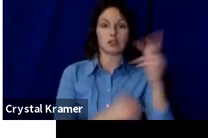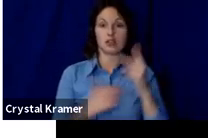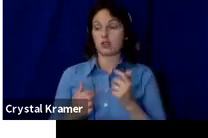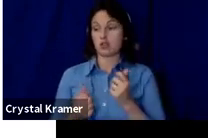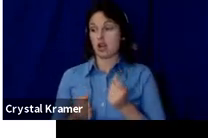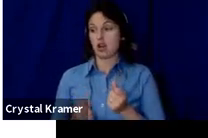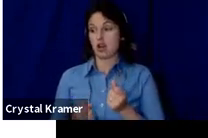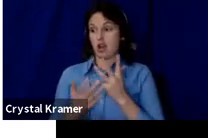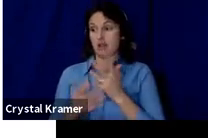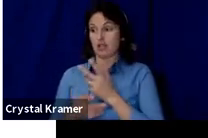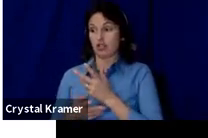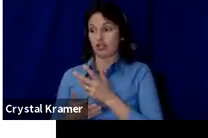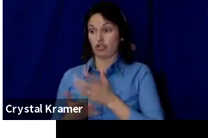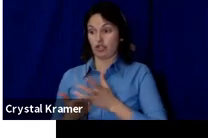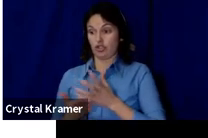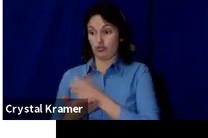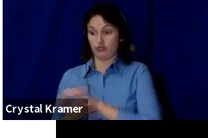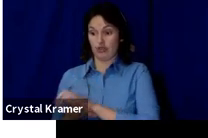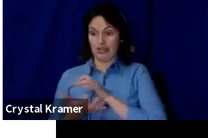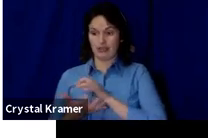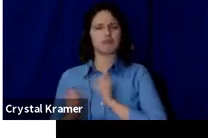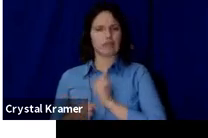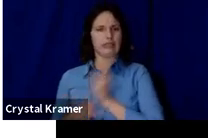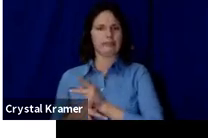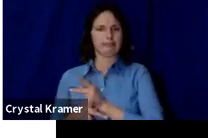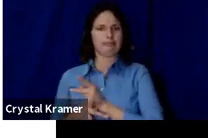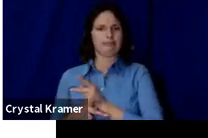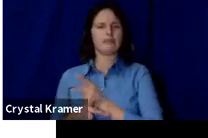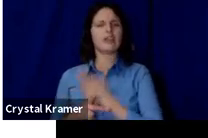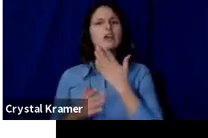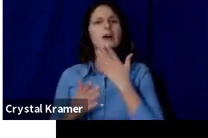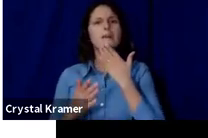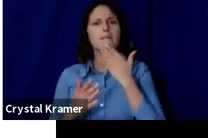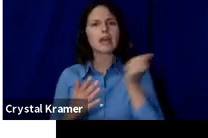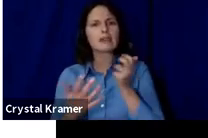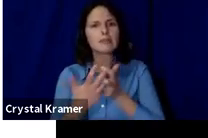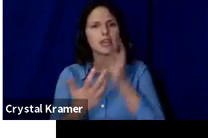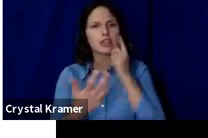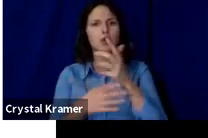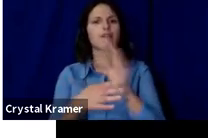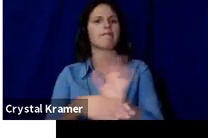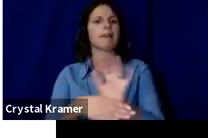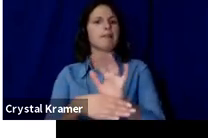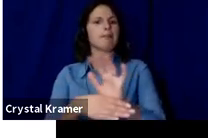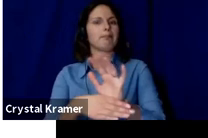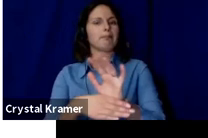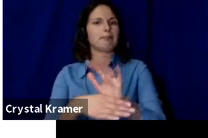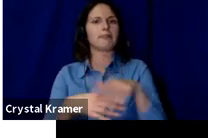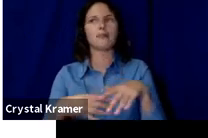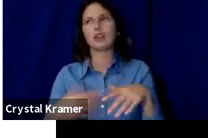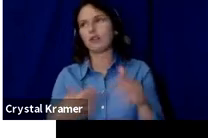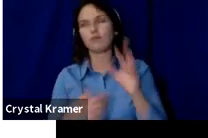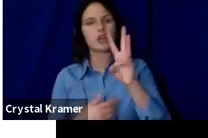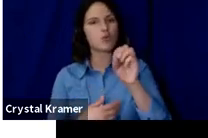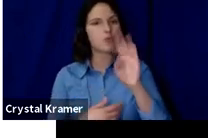and to if you are making a film, doing web series, podcasts, that type of content, it's